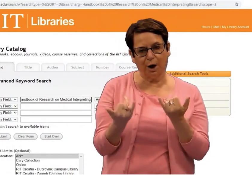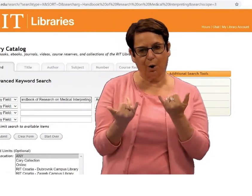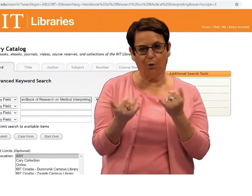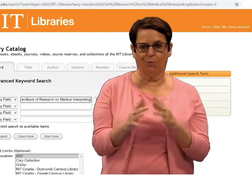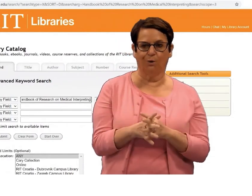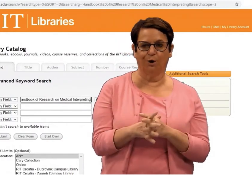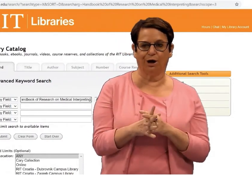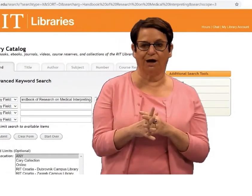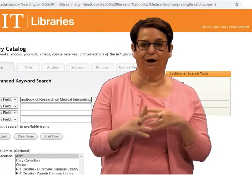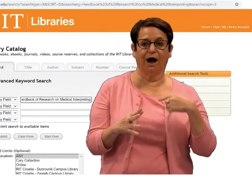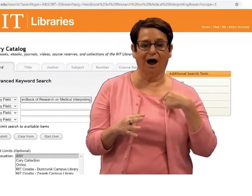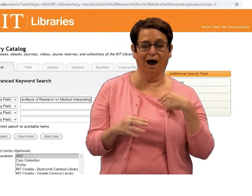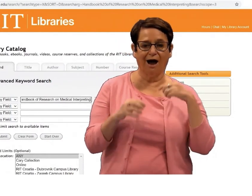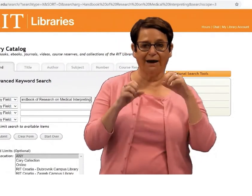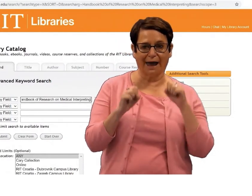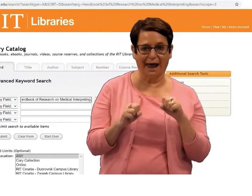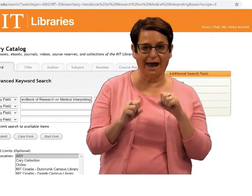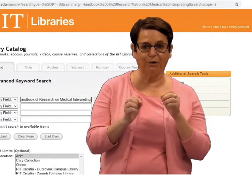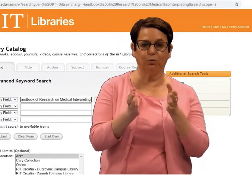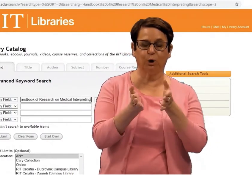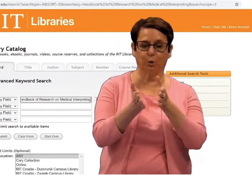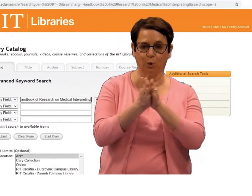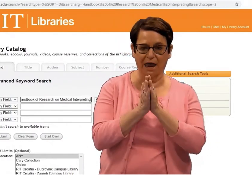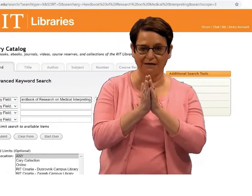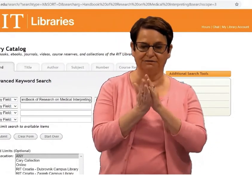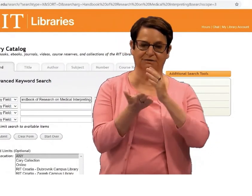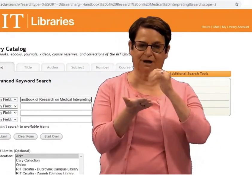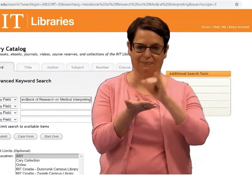So what do I do now?